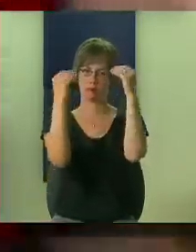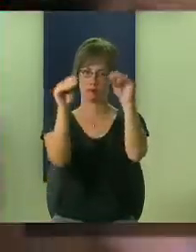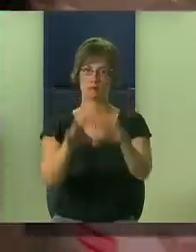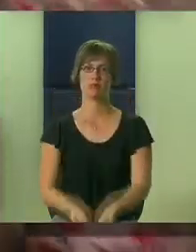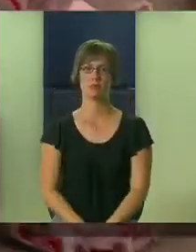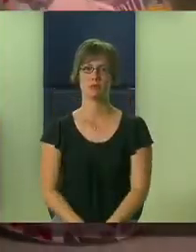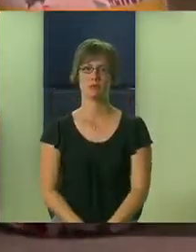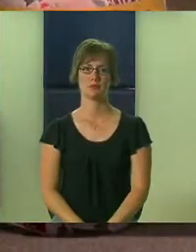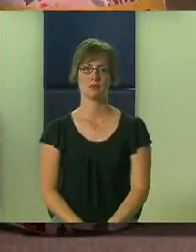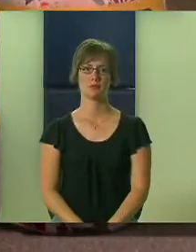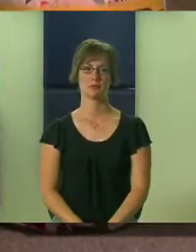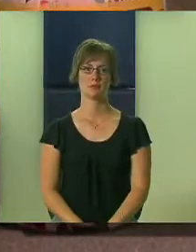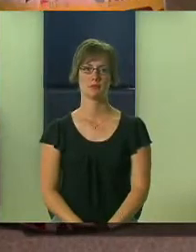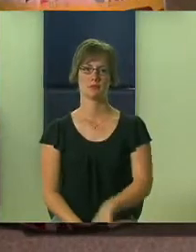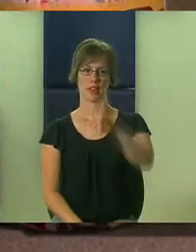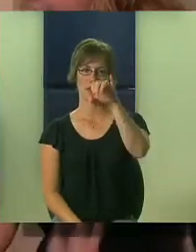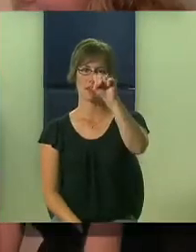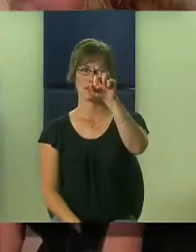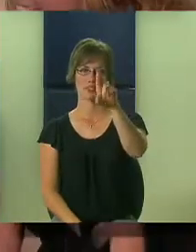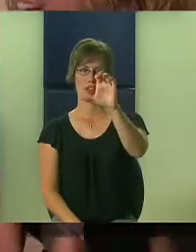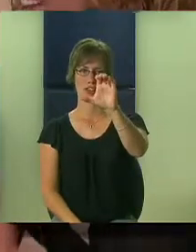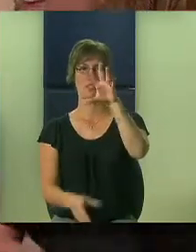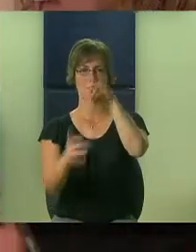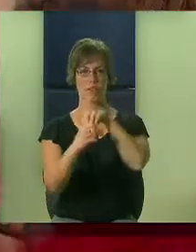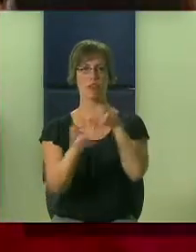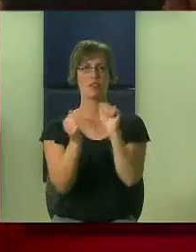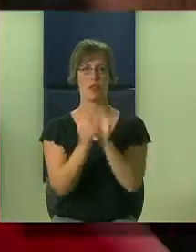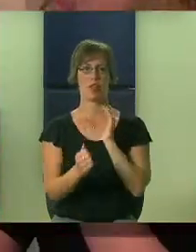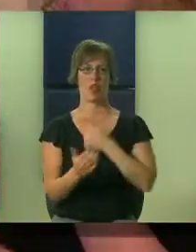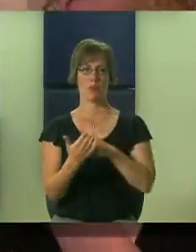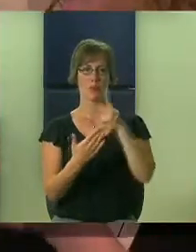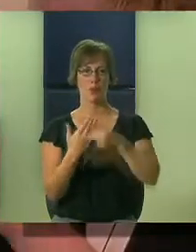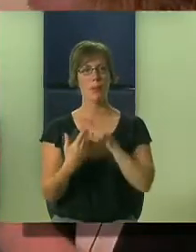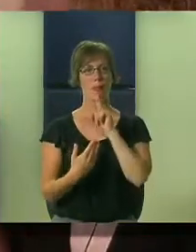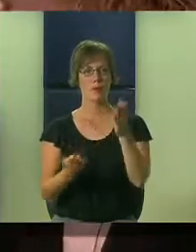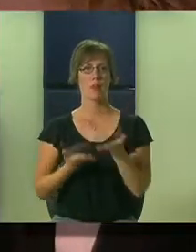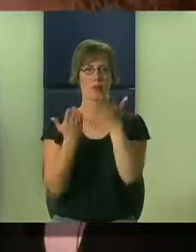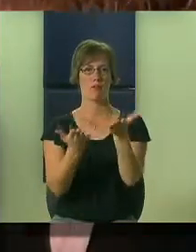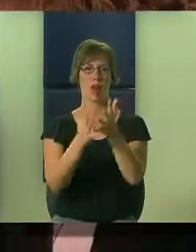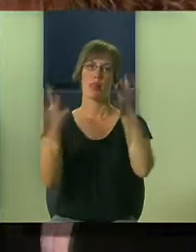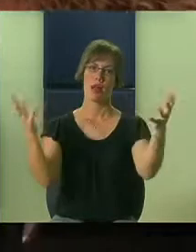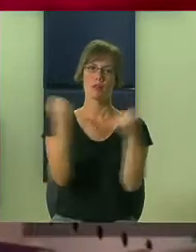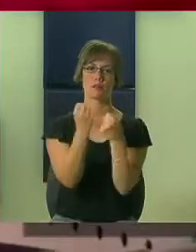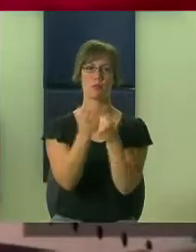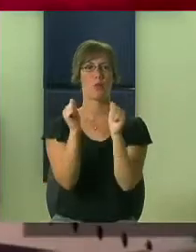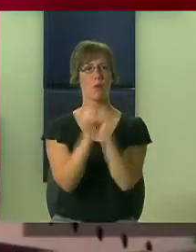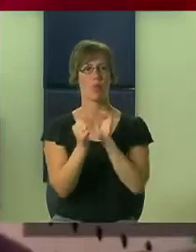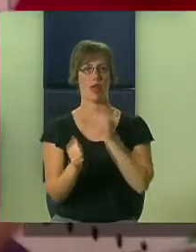items at the school store. Terri Nilson-Bugella: ISRC is involved with our program. They really provide a lot of